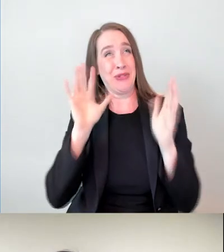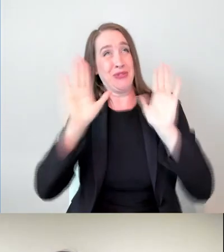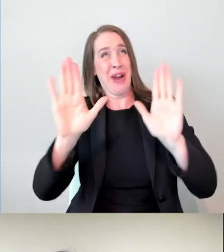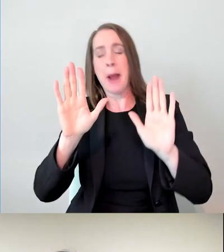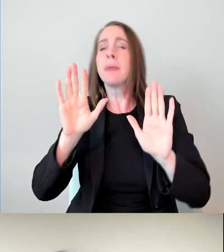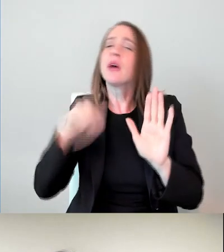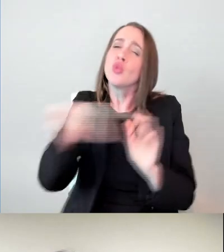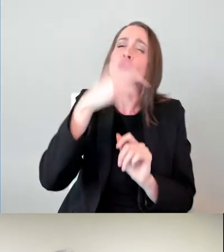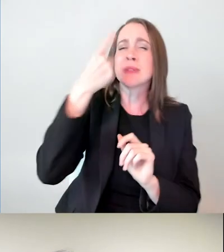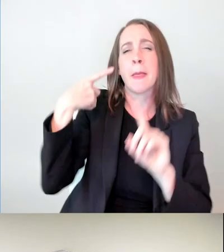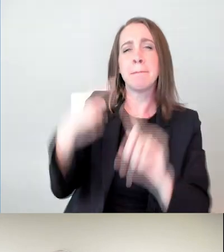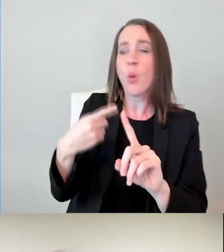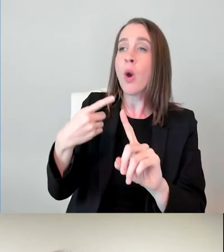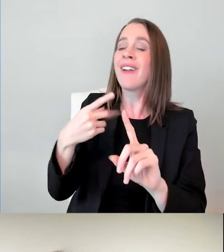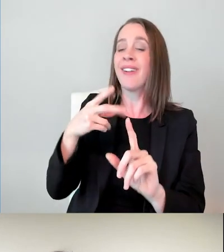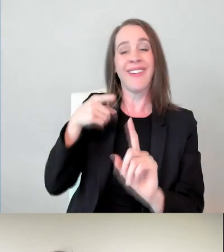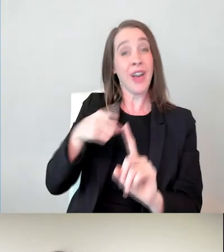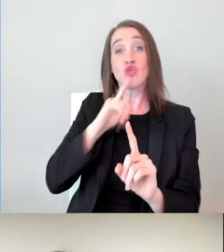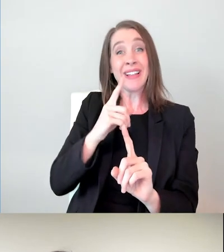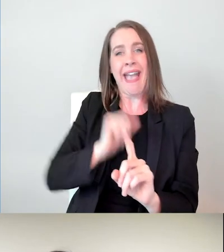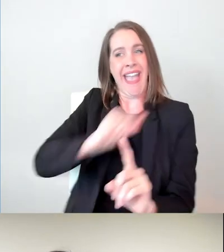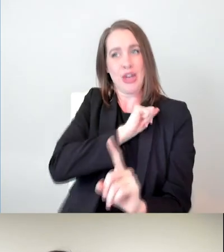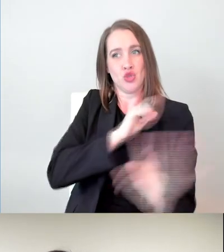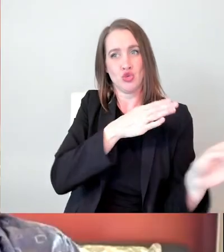So it's like, ask the question. Let's just get it taken care of--